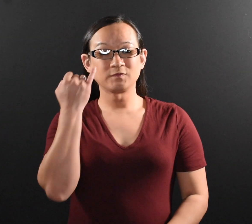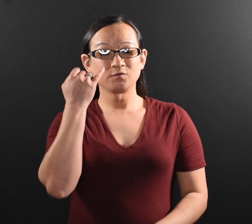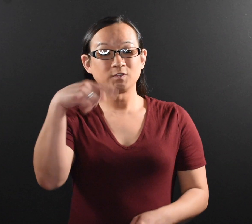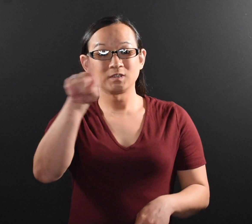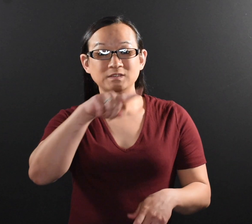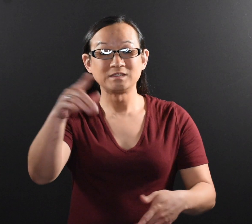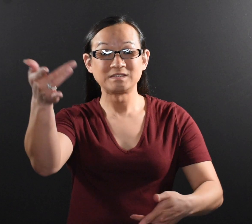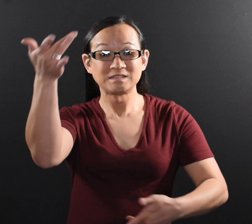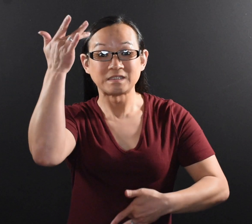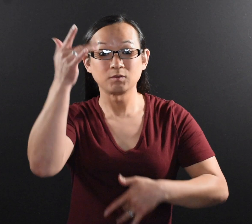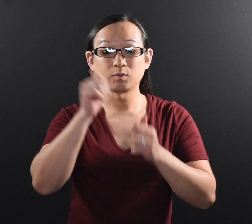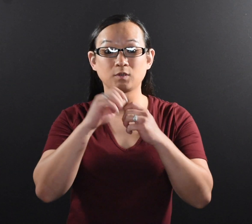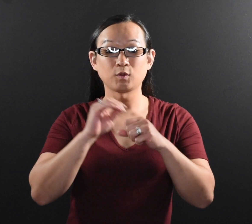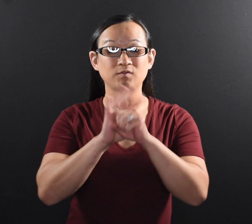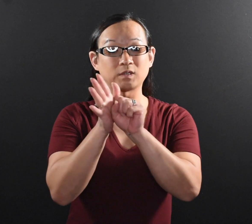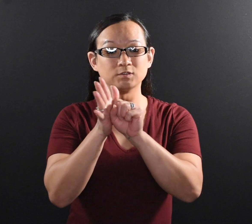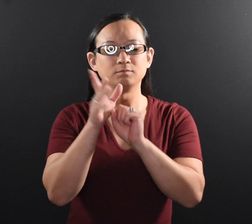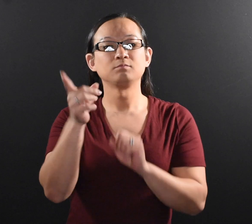If you are sick with COVID-19,